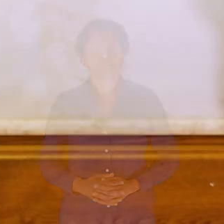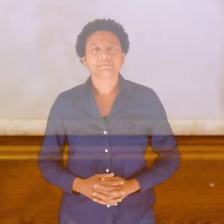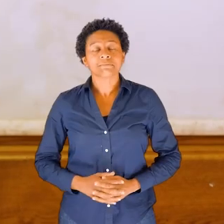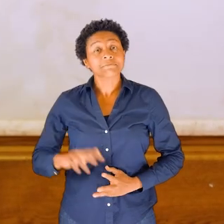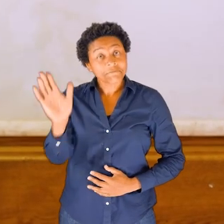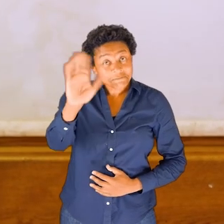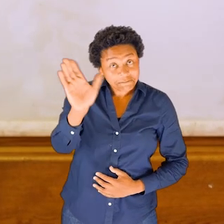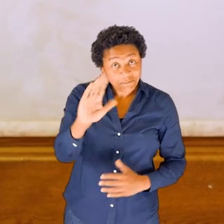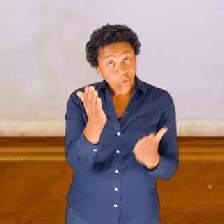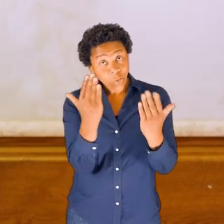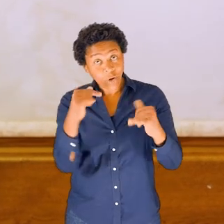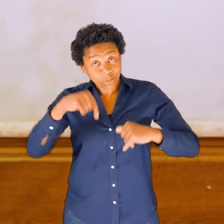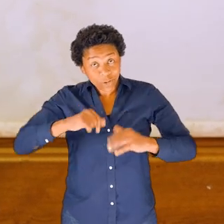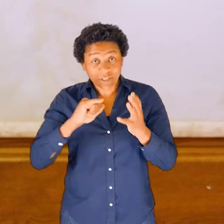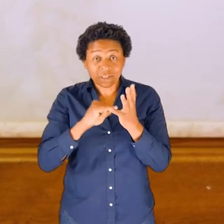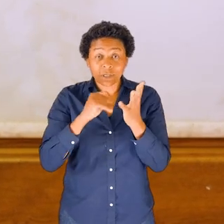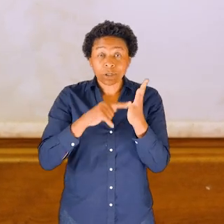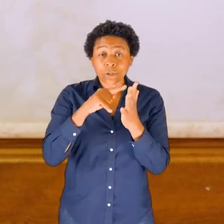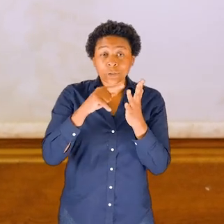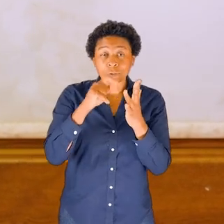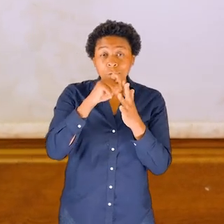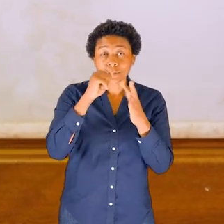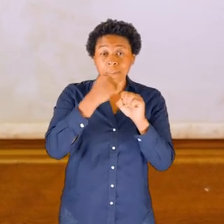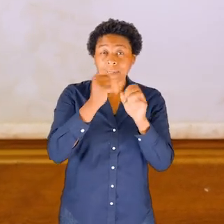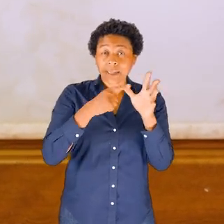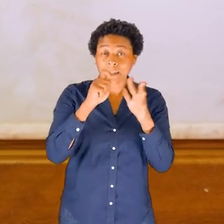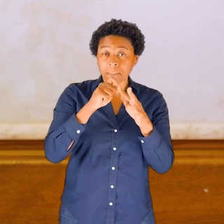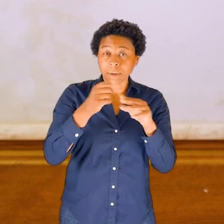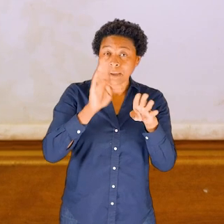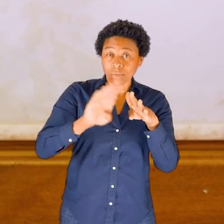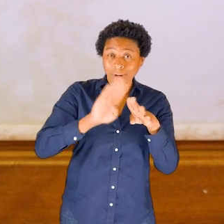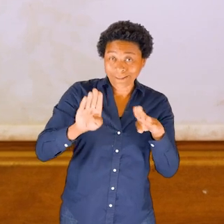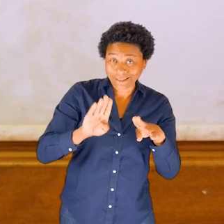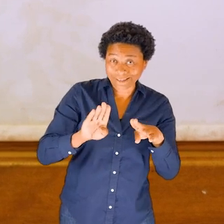Hello, and welcome to the Stopgap Home Practice SEED called Move Like Water.